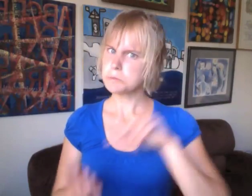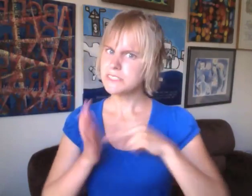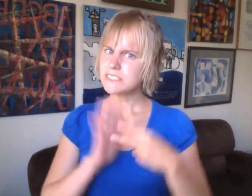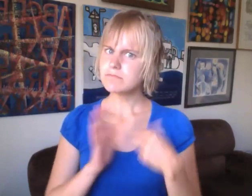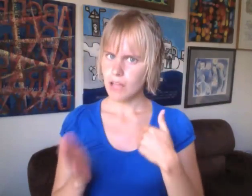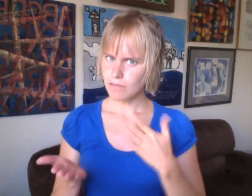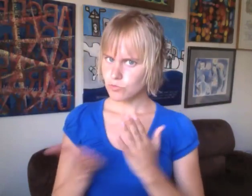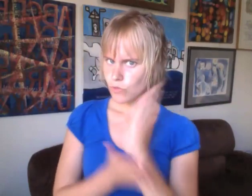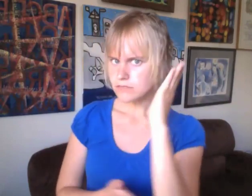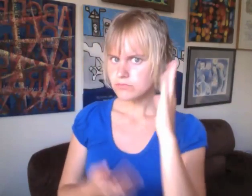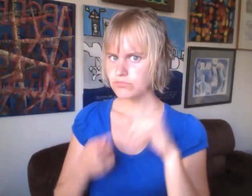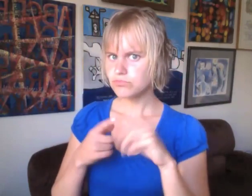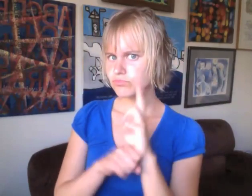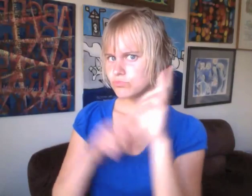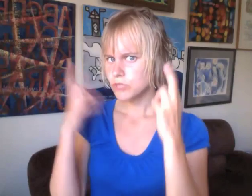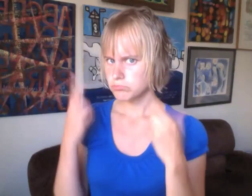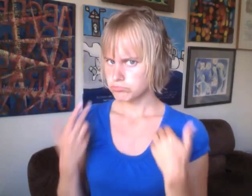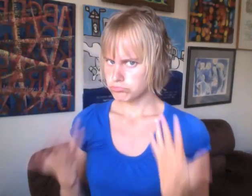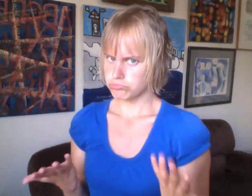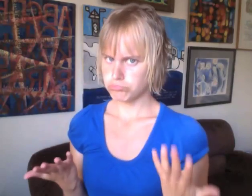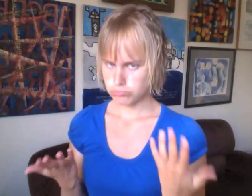Therefore, it is okay for white people to use dreadlocks.